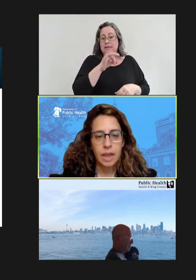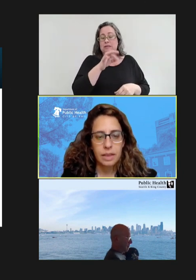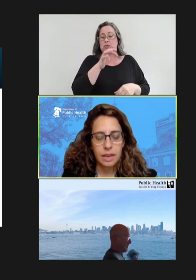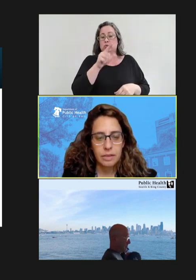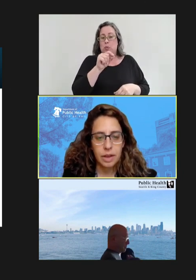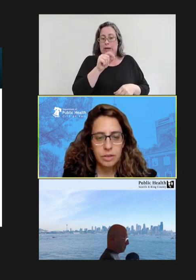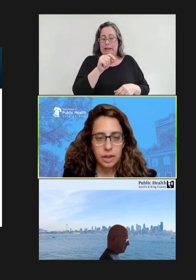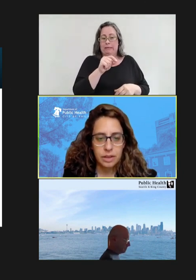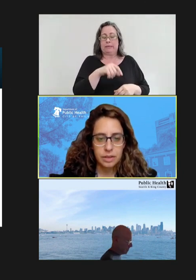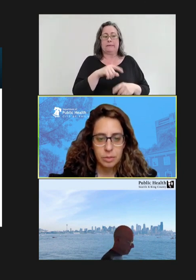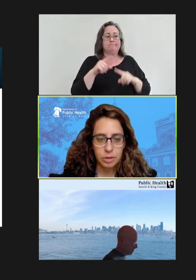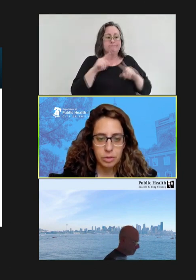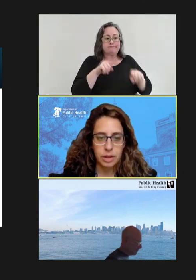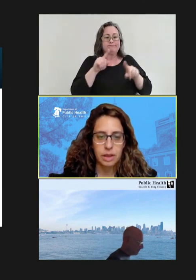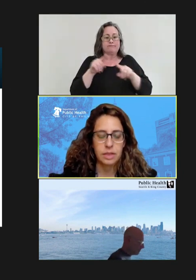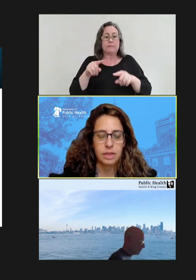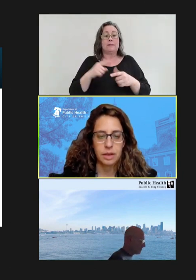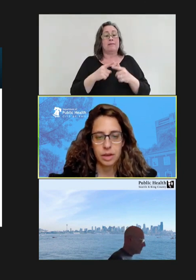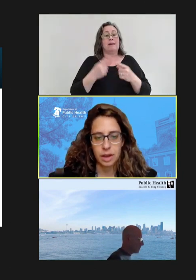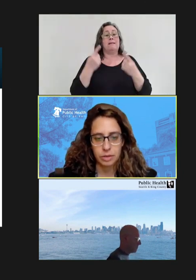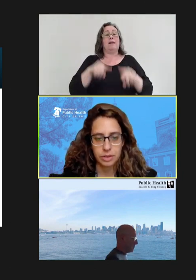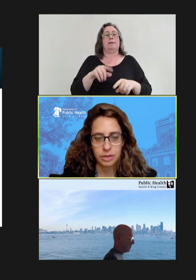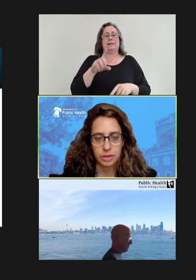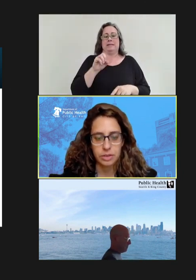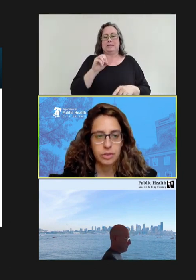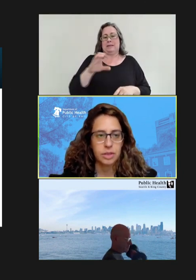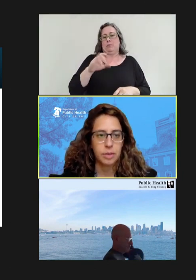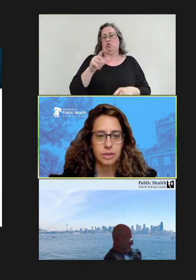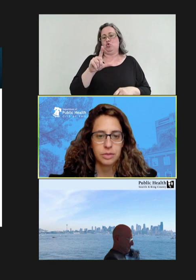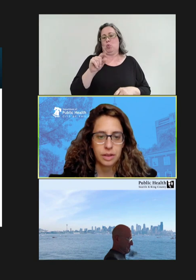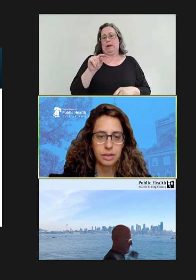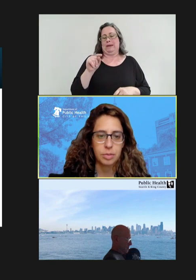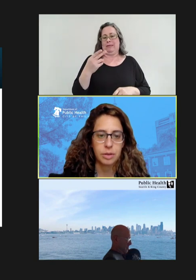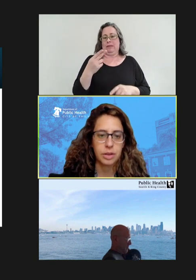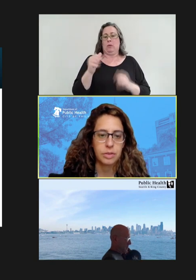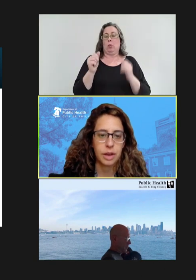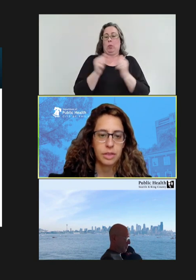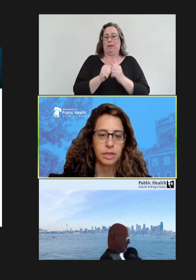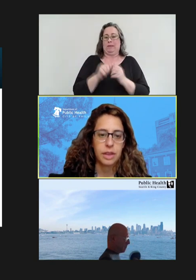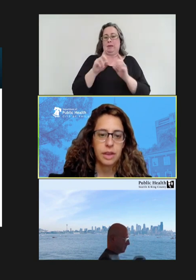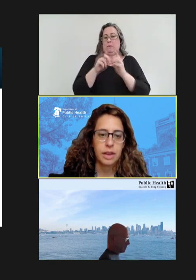And eventually on December 20th, in conversations with the Pennsylvania Department of Health,